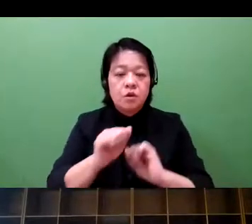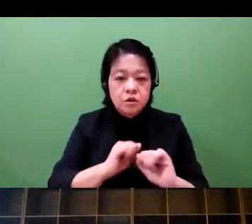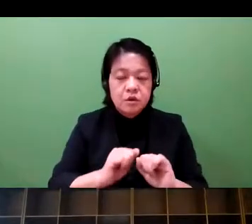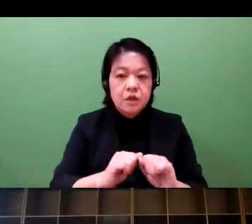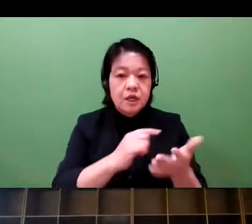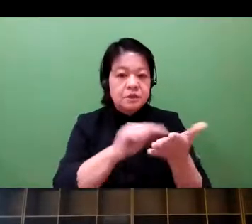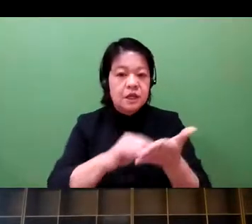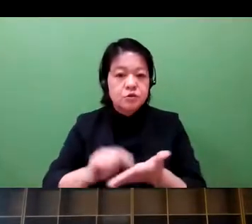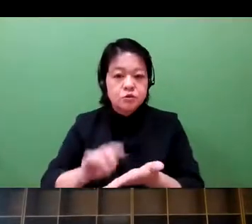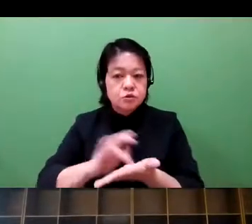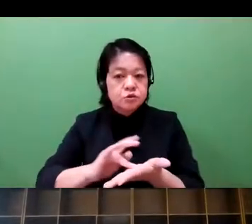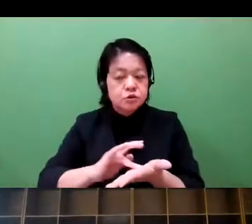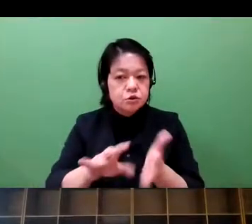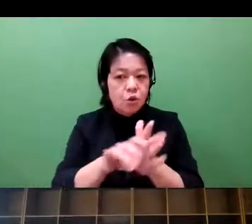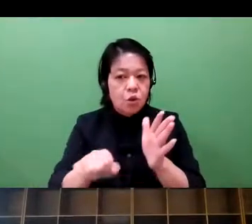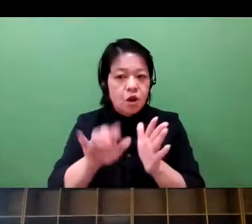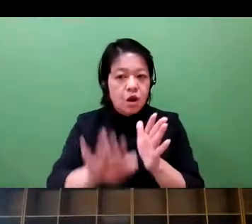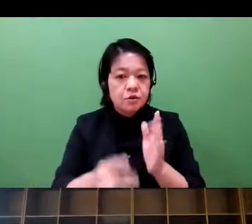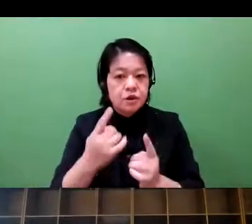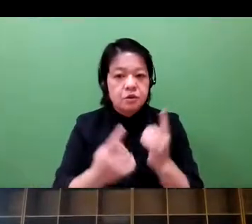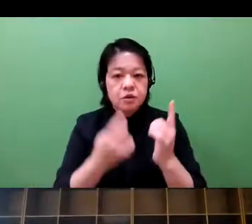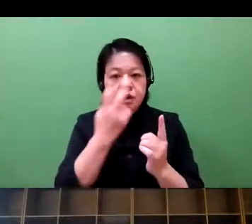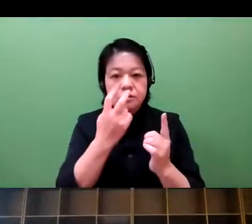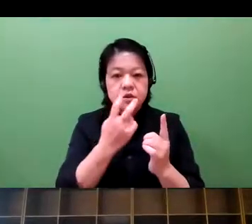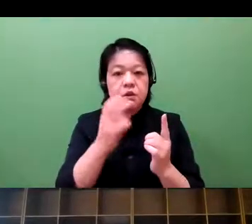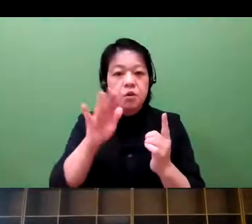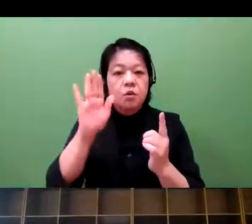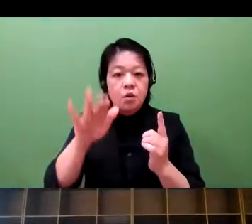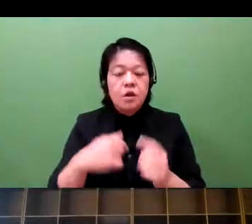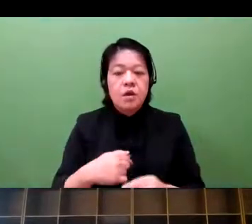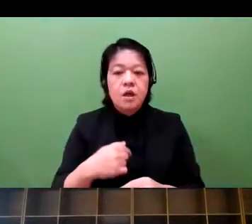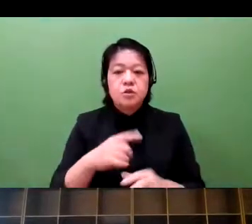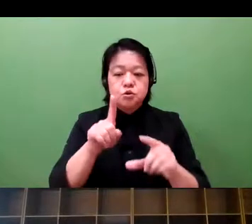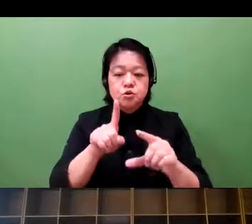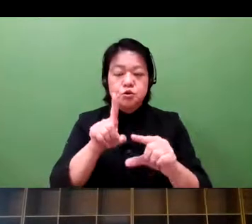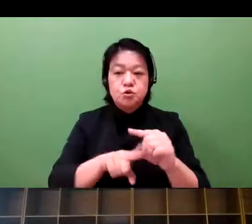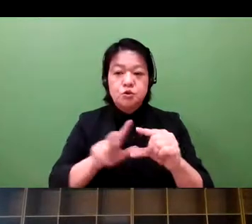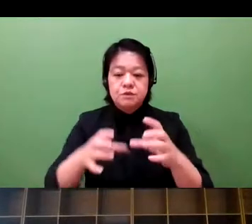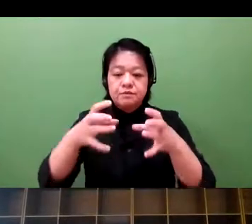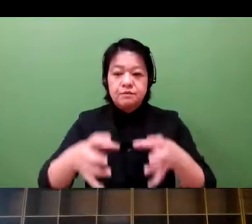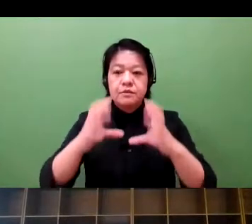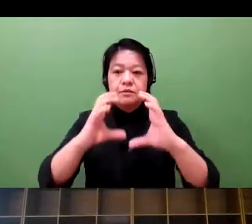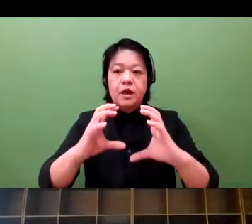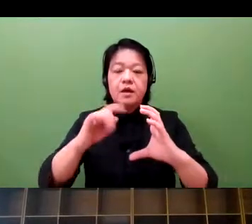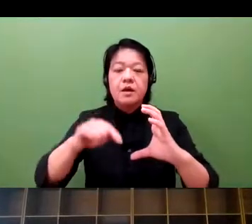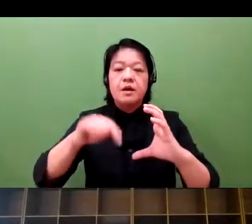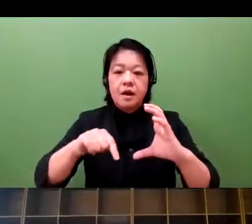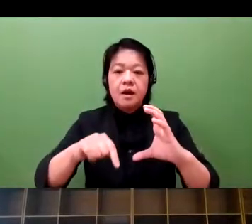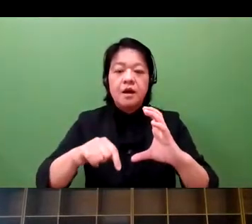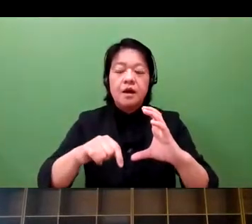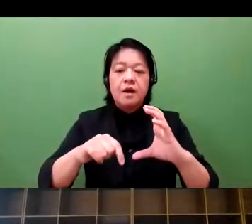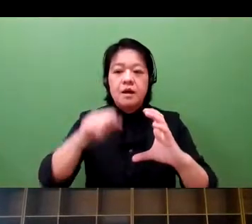There will be medical checks to understand whether the drug has been effective or not. That is the conventional model.